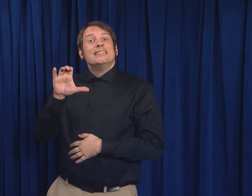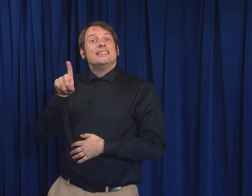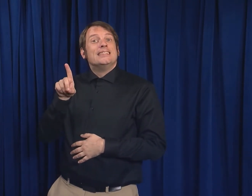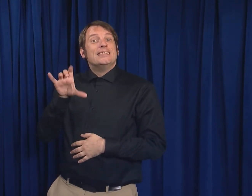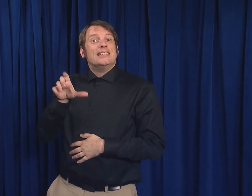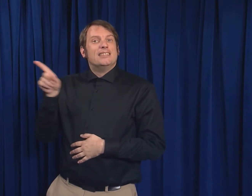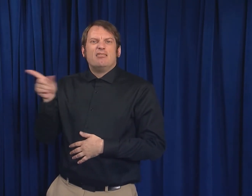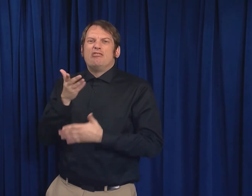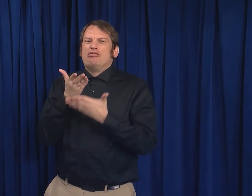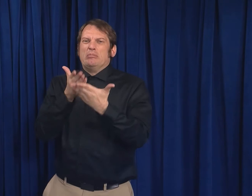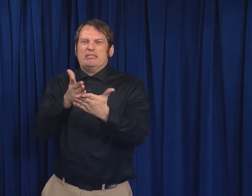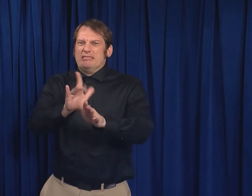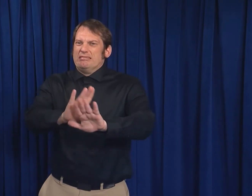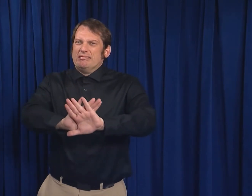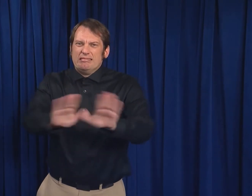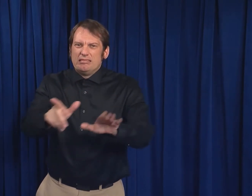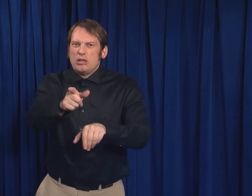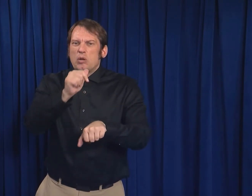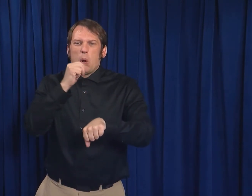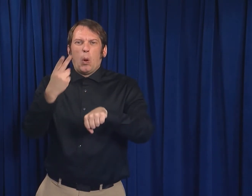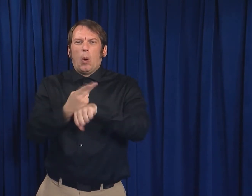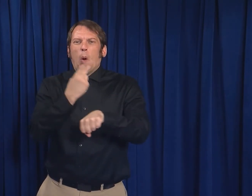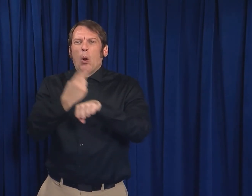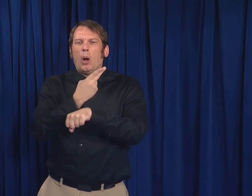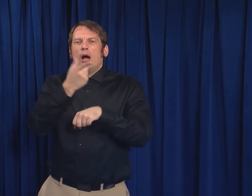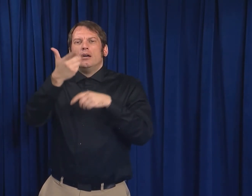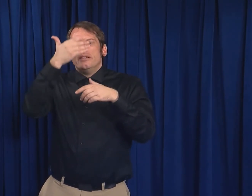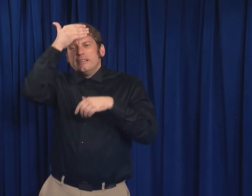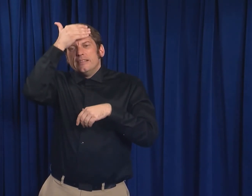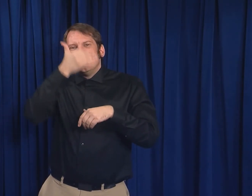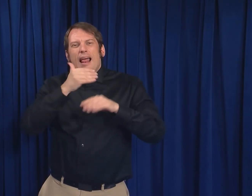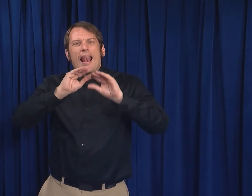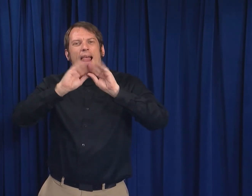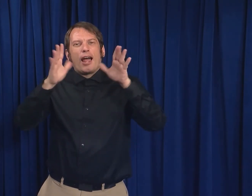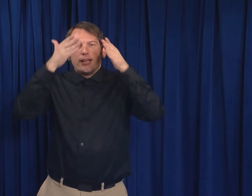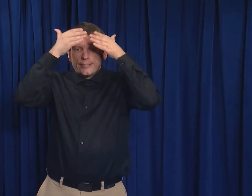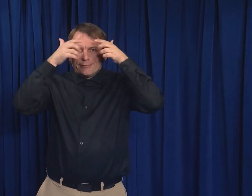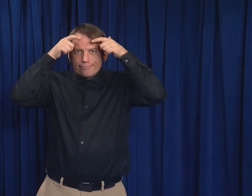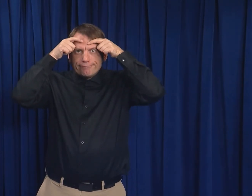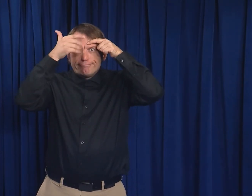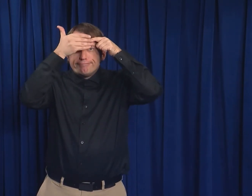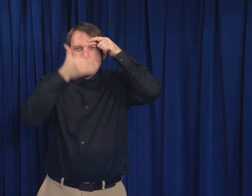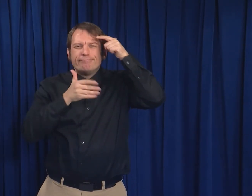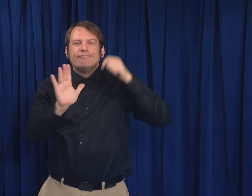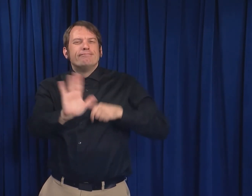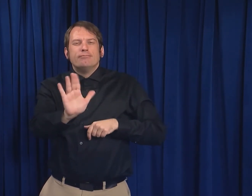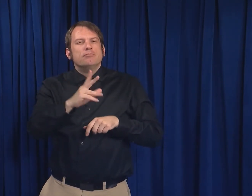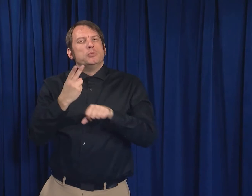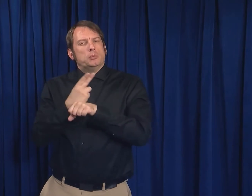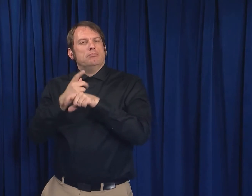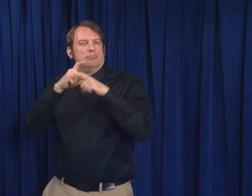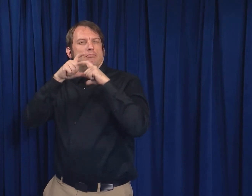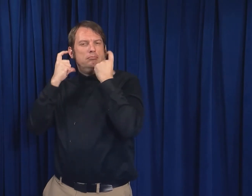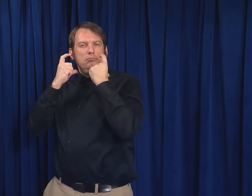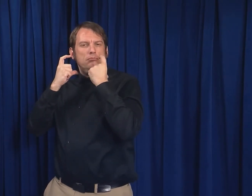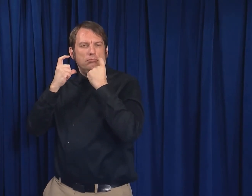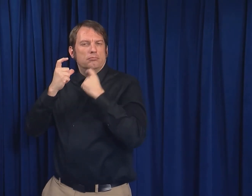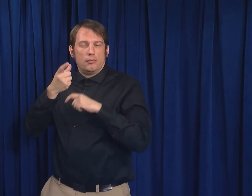CDC does not recommend use of face shields as a substitute for masks for the general public,